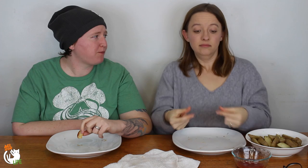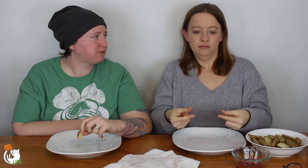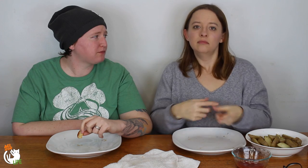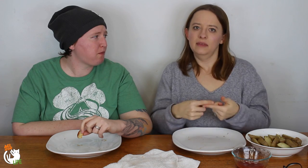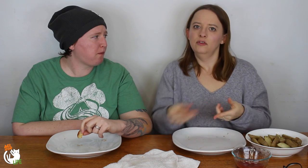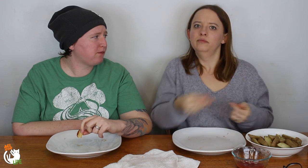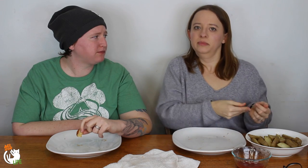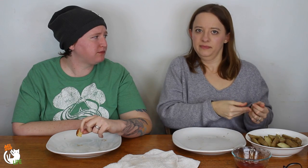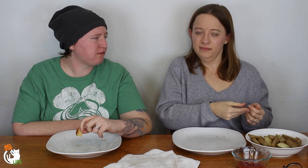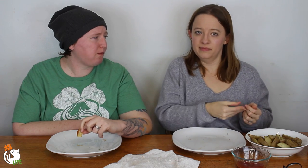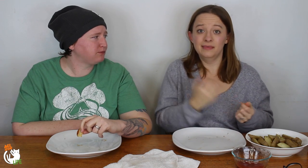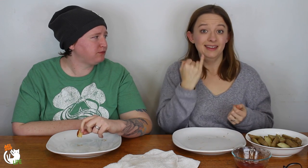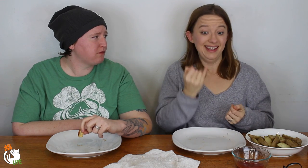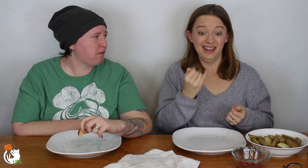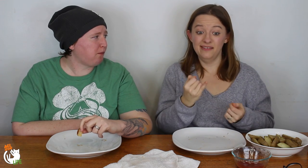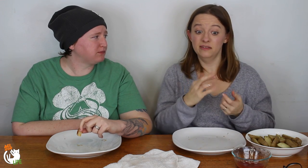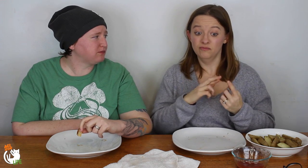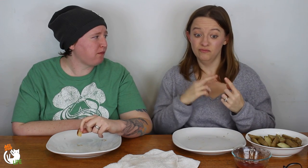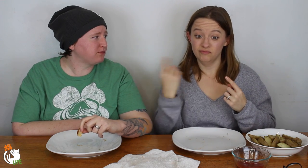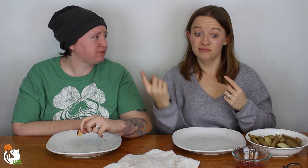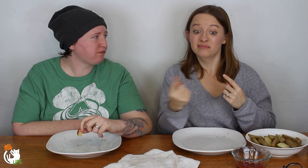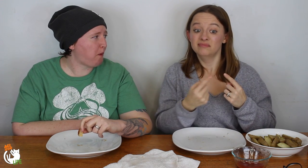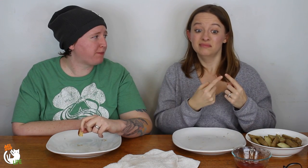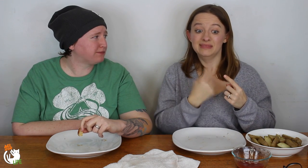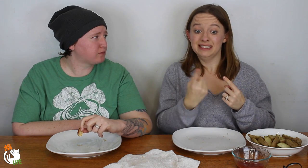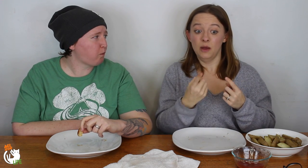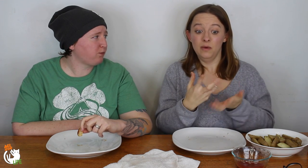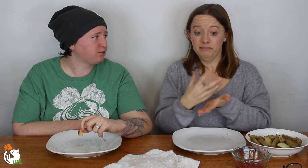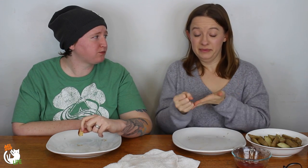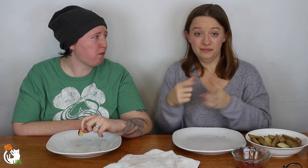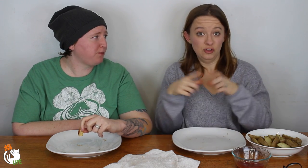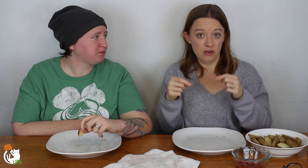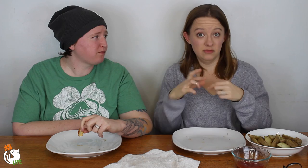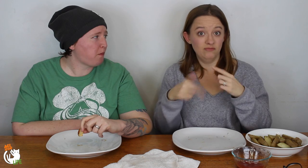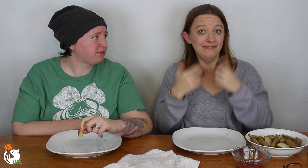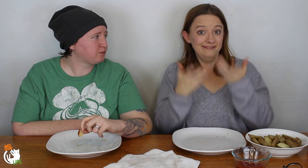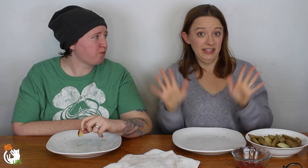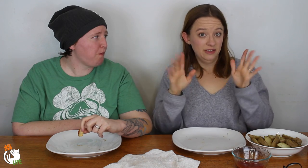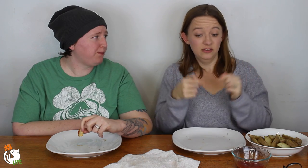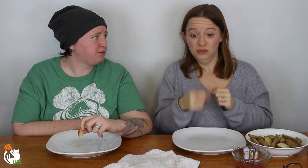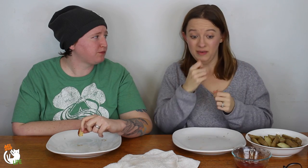If you matched that, then you got to keep that stick. If the whole round went through and somebody was done with all their cards